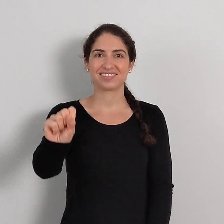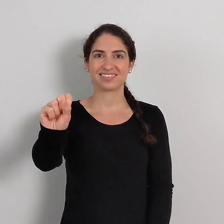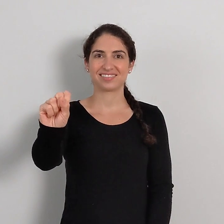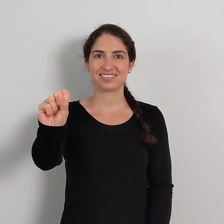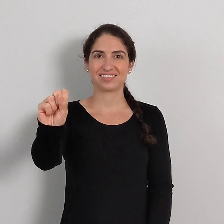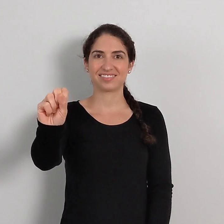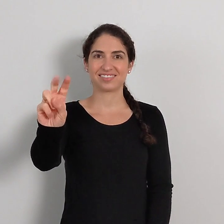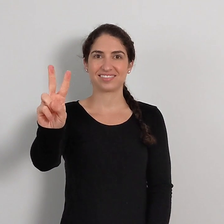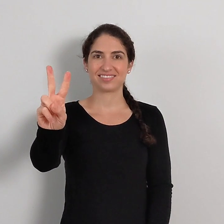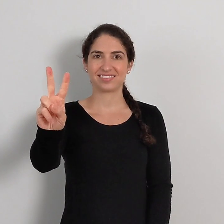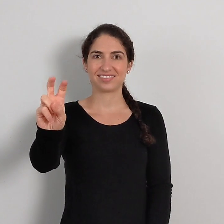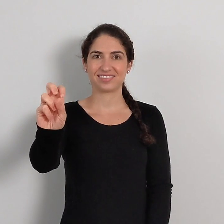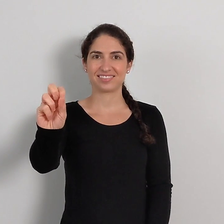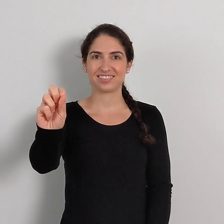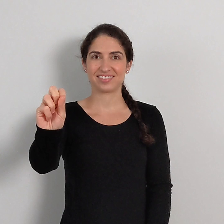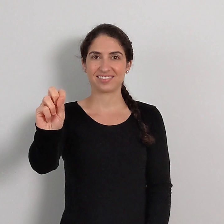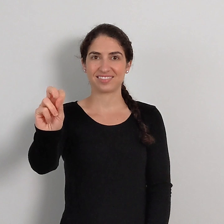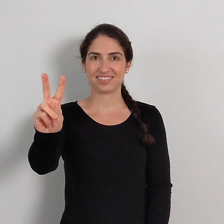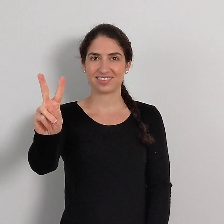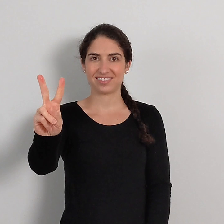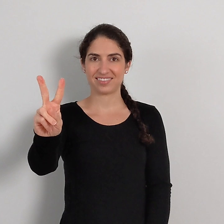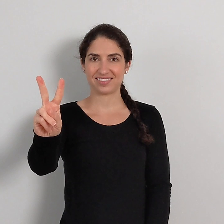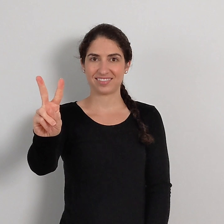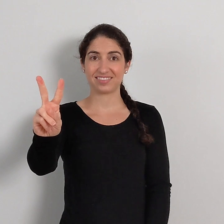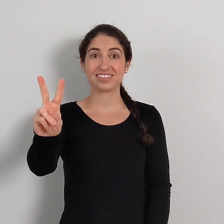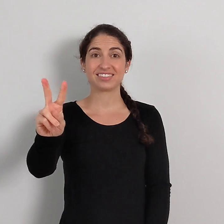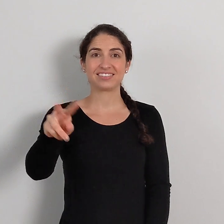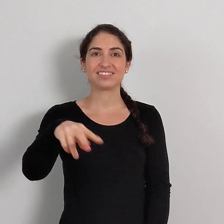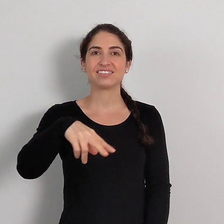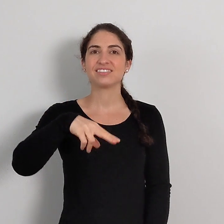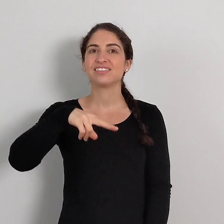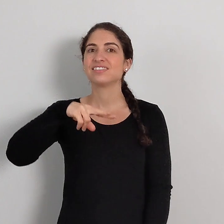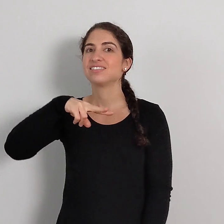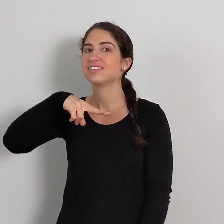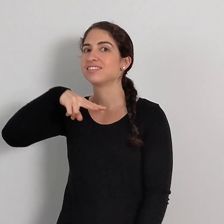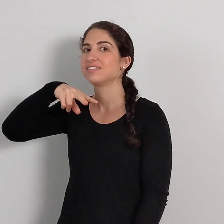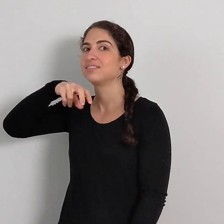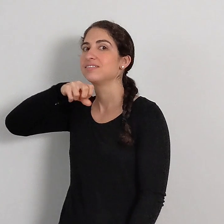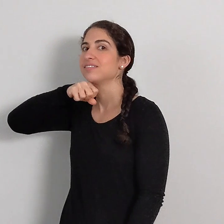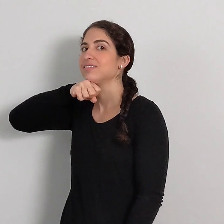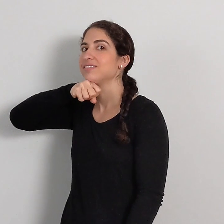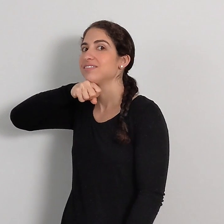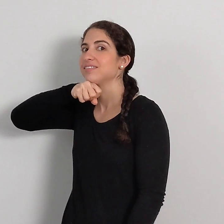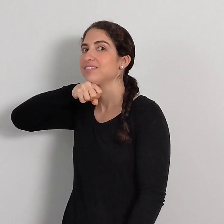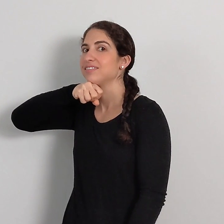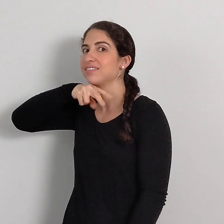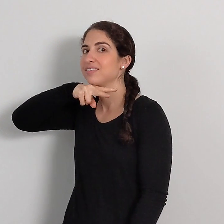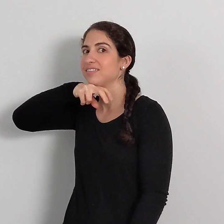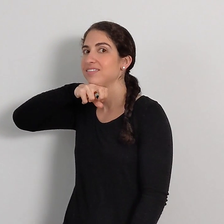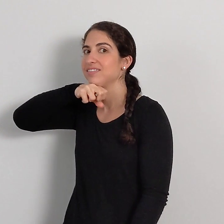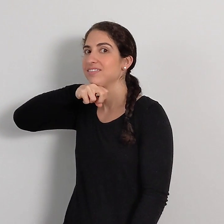The 2 fingers extend like frogs legs, under the chin.